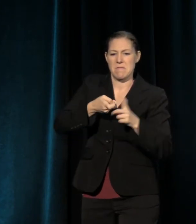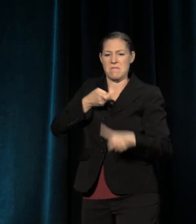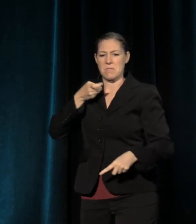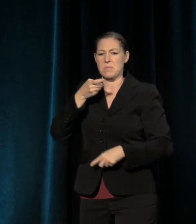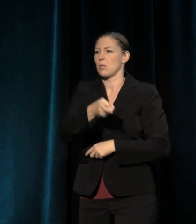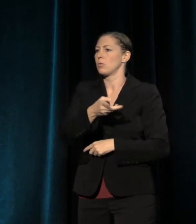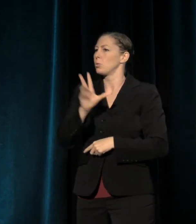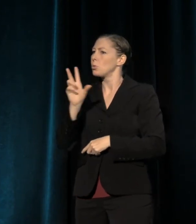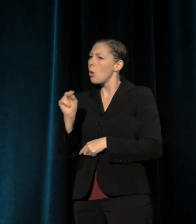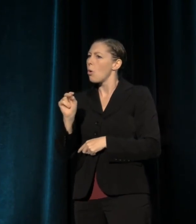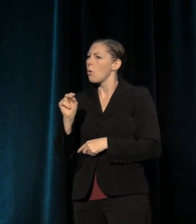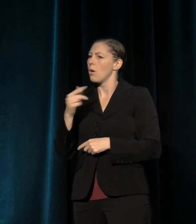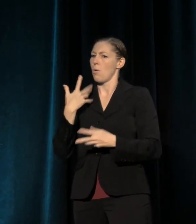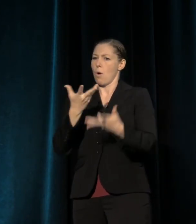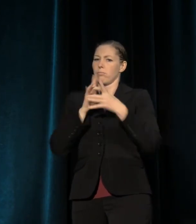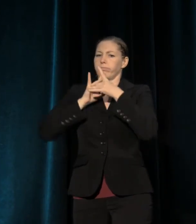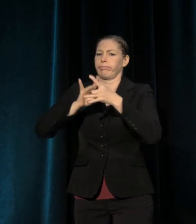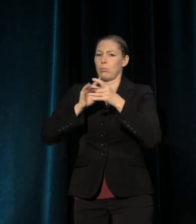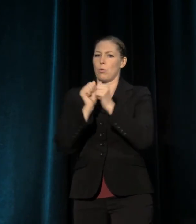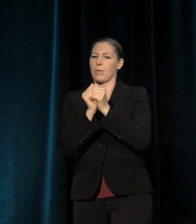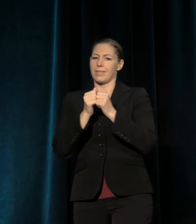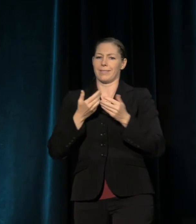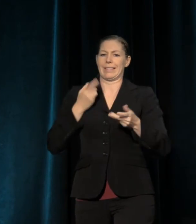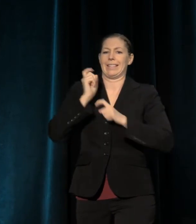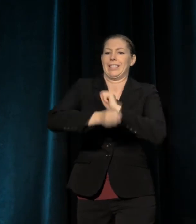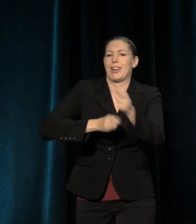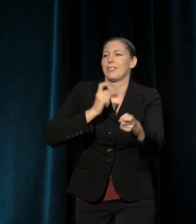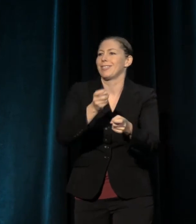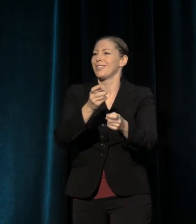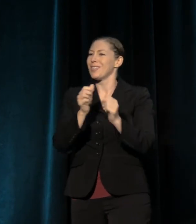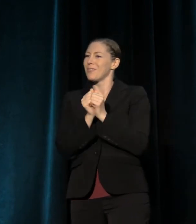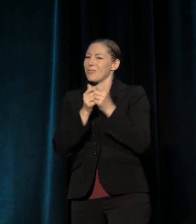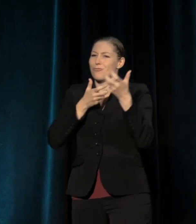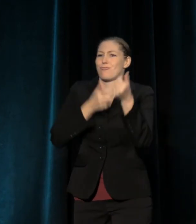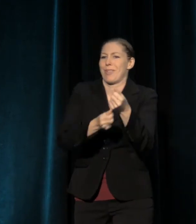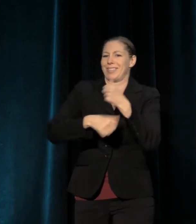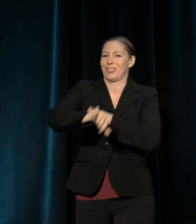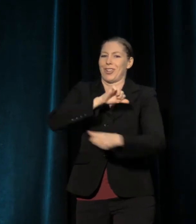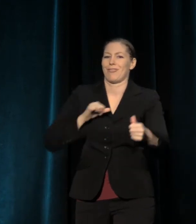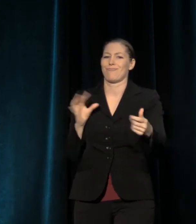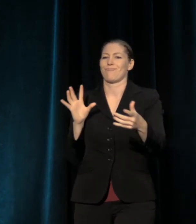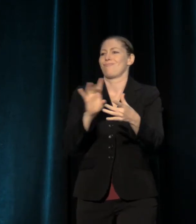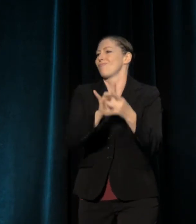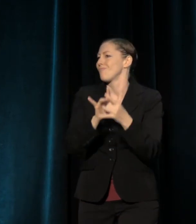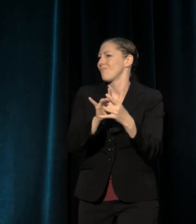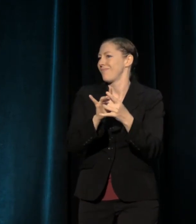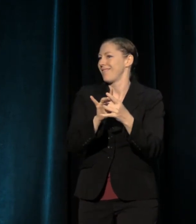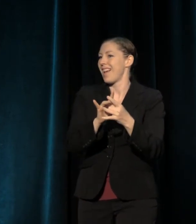the building blocks of community, the essential elements for a spiral that circles up towards life.